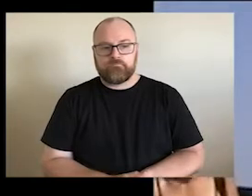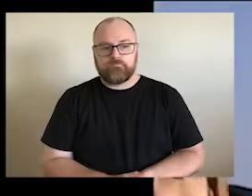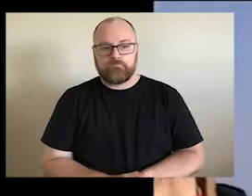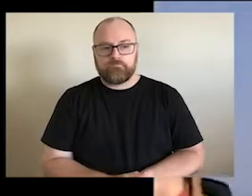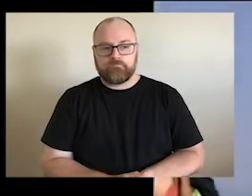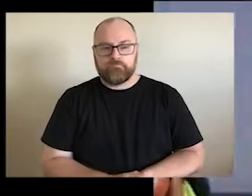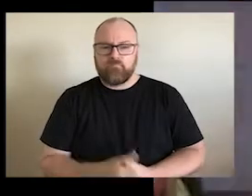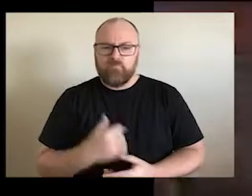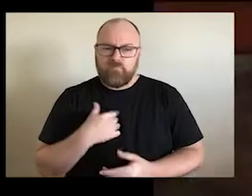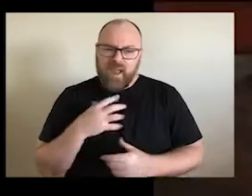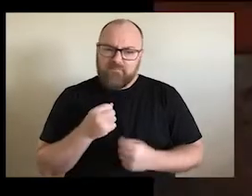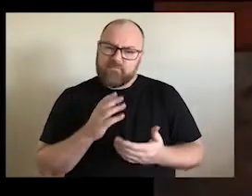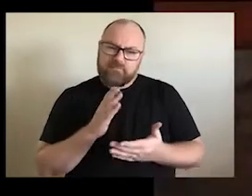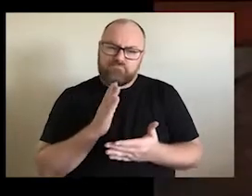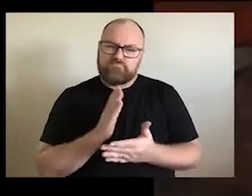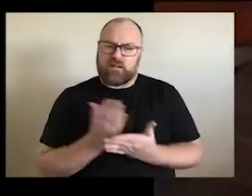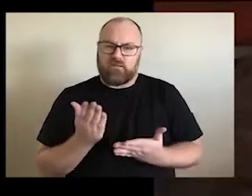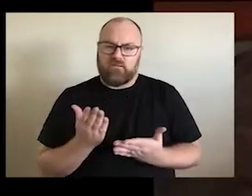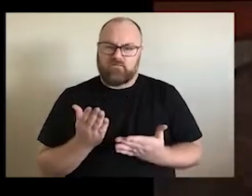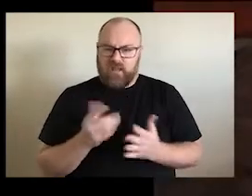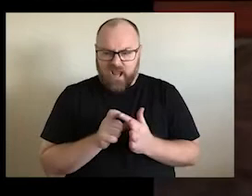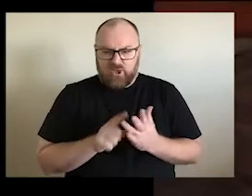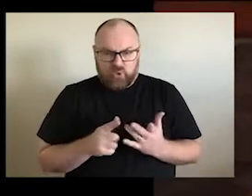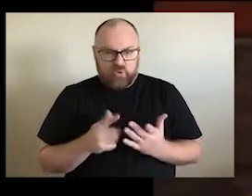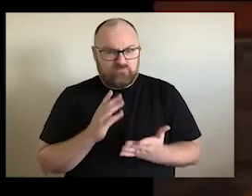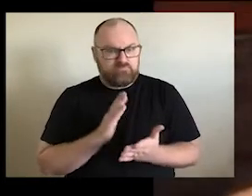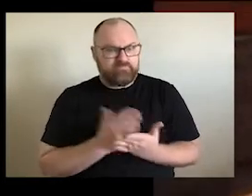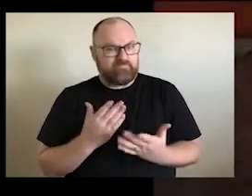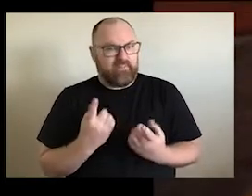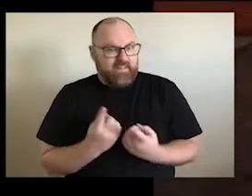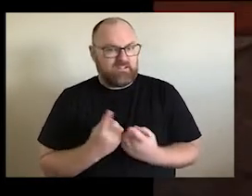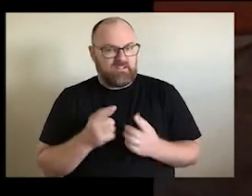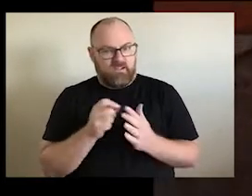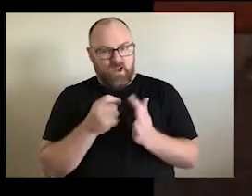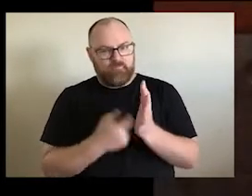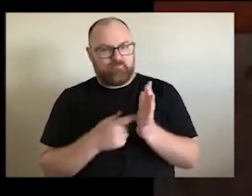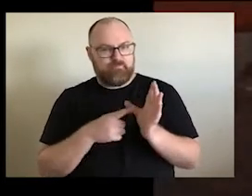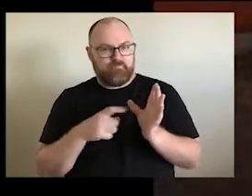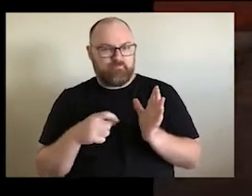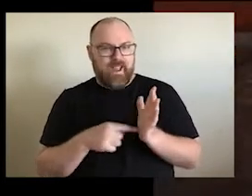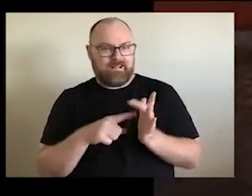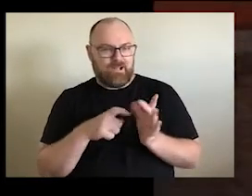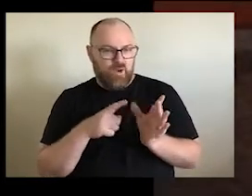We have to be practical and to do some practical things to demonstrate, you know, that we really care